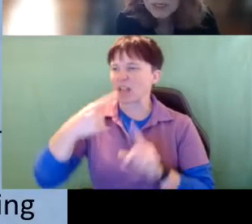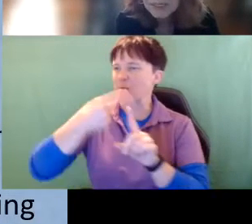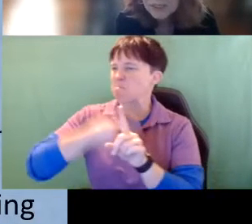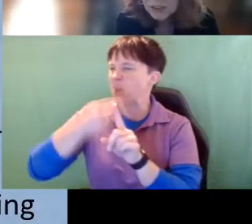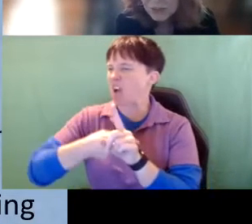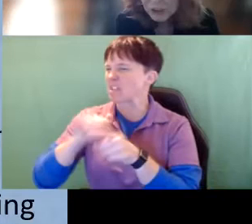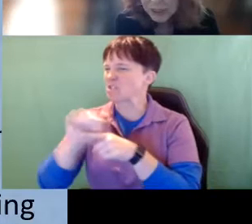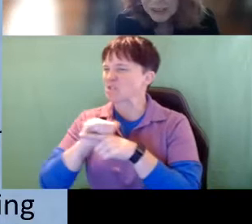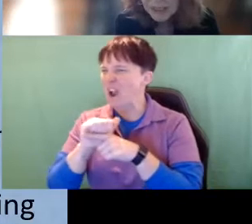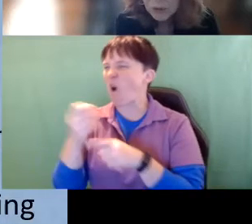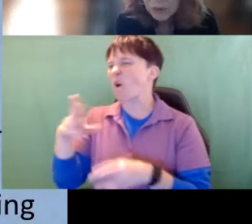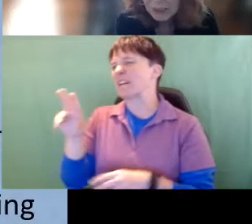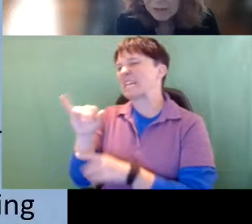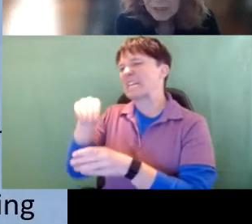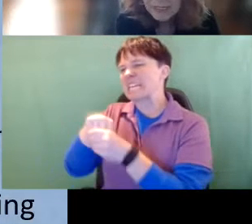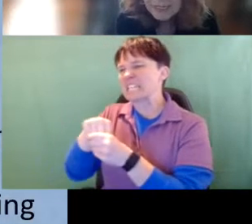in service training or in whatever